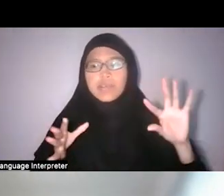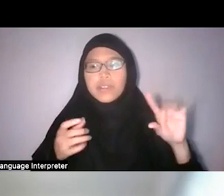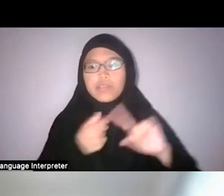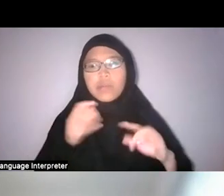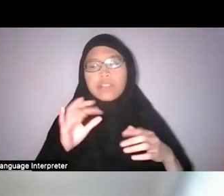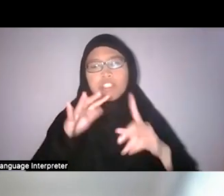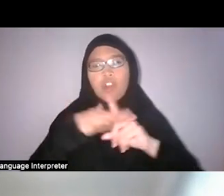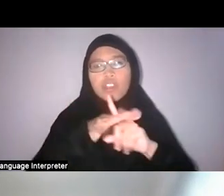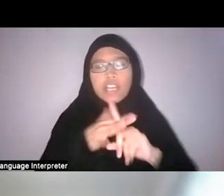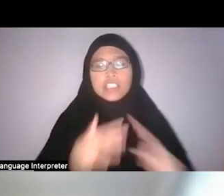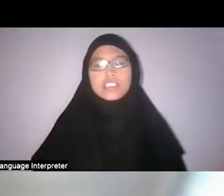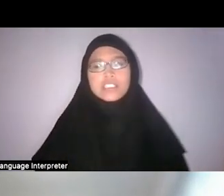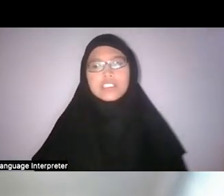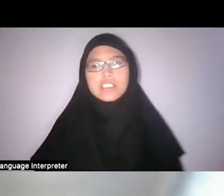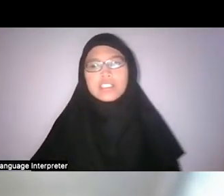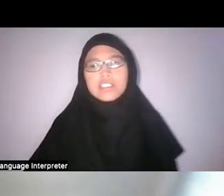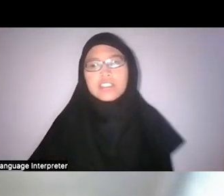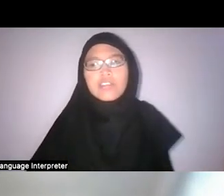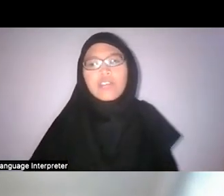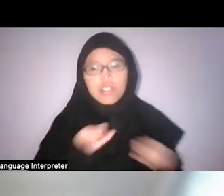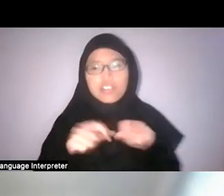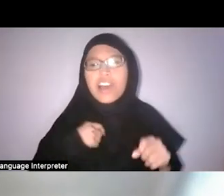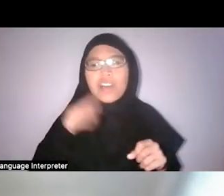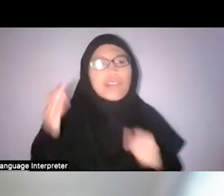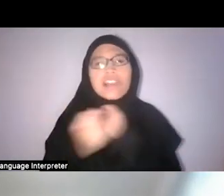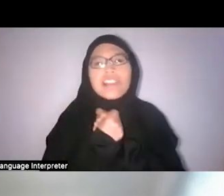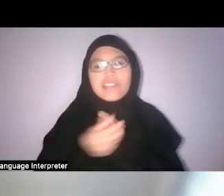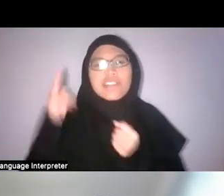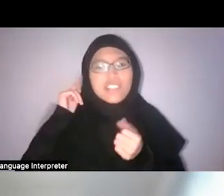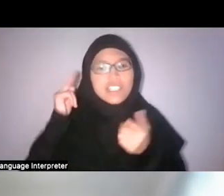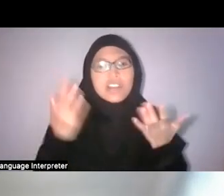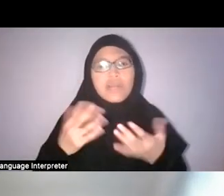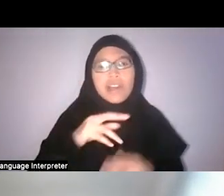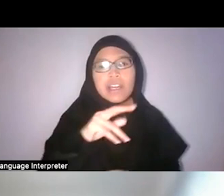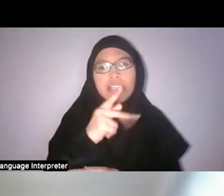and so I would really love to hear what Khairulddin and Nadirah have to say.